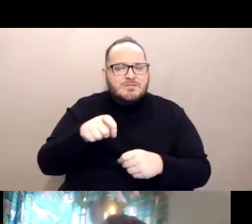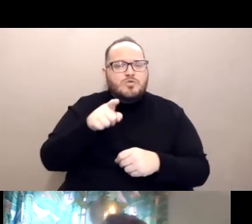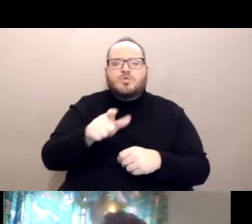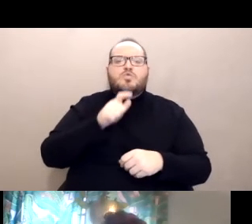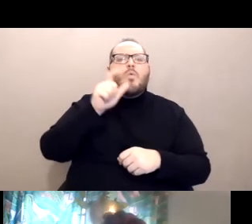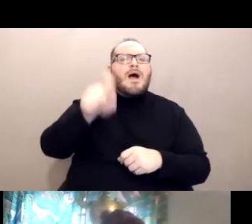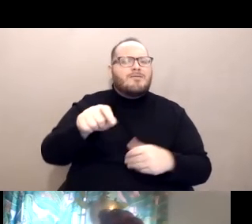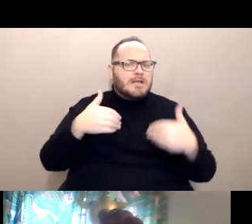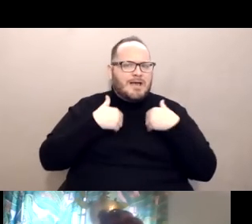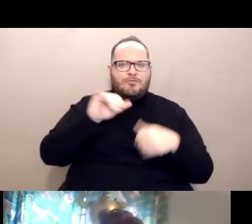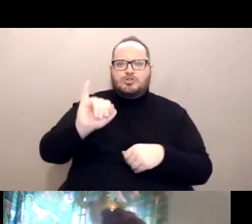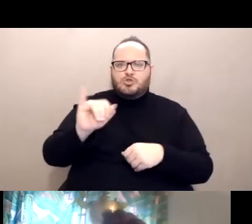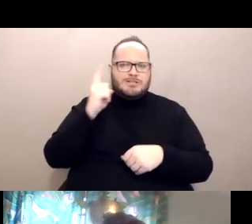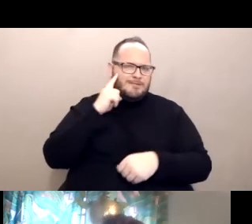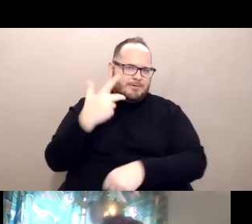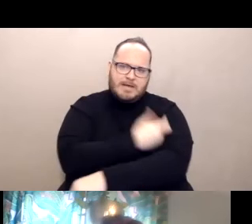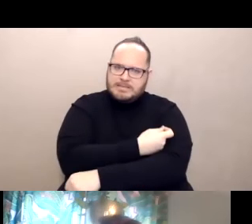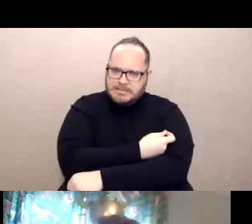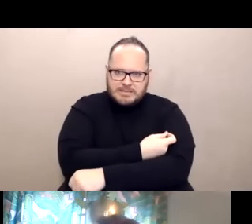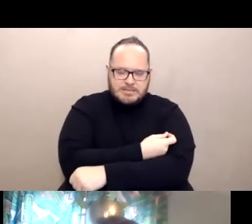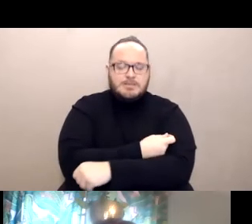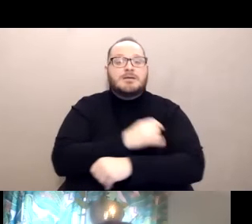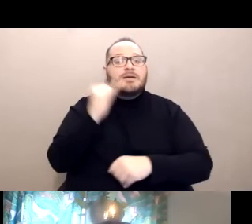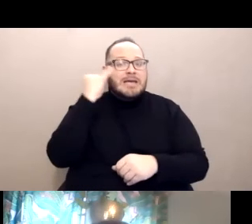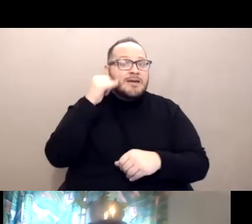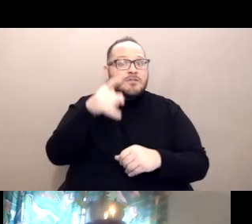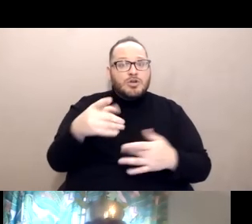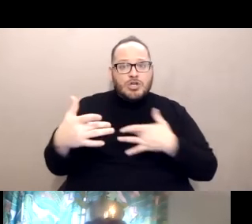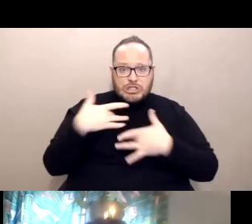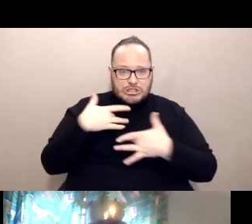in order to get vaccinated. So if you're concerned that you don't have insurance